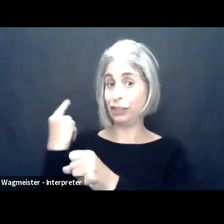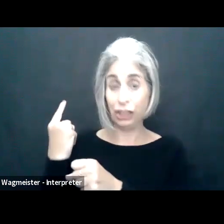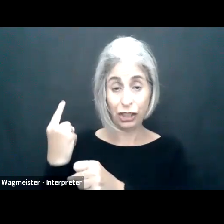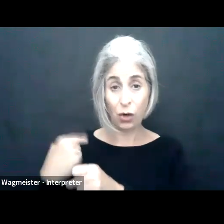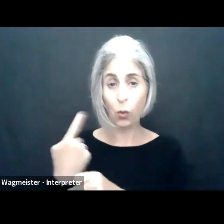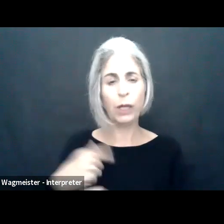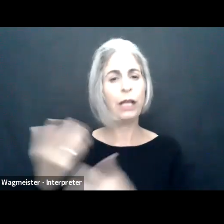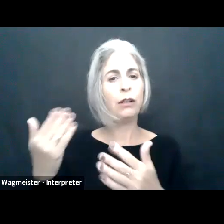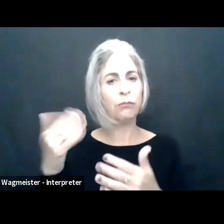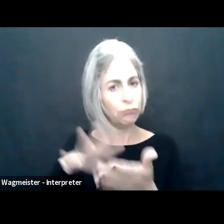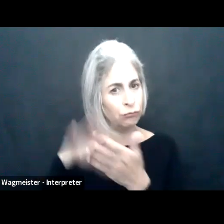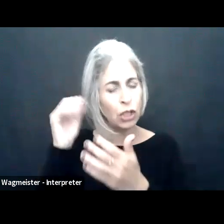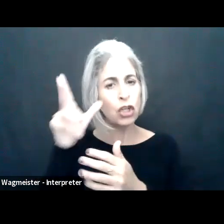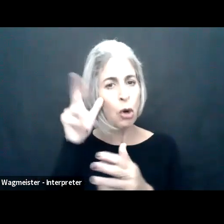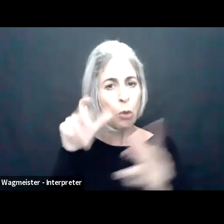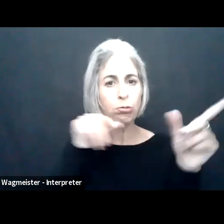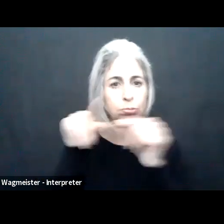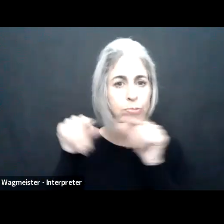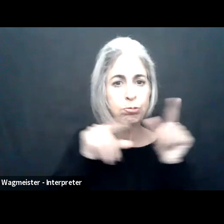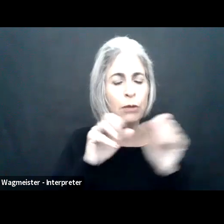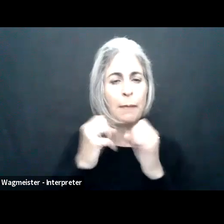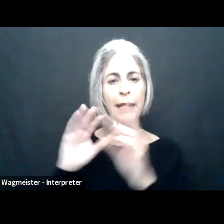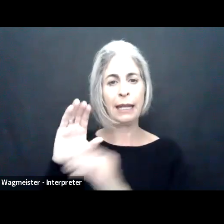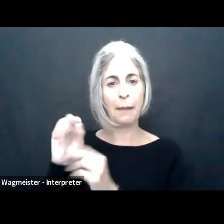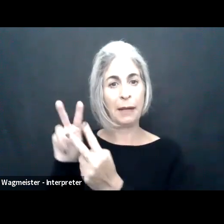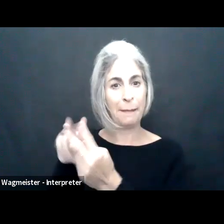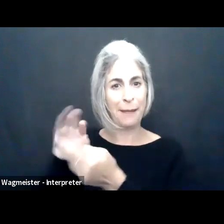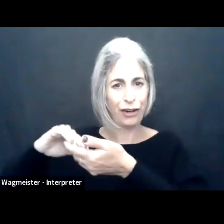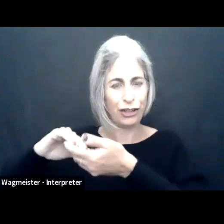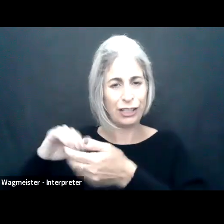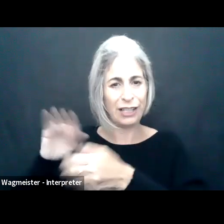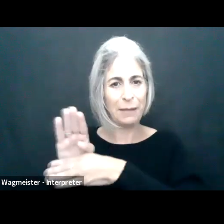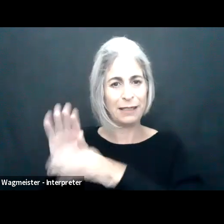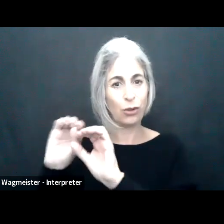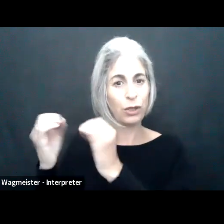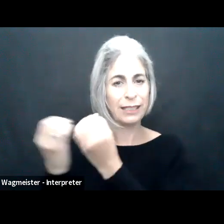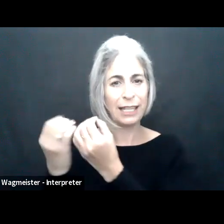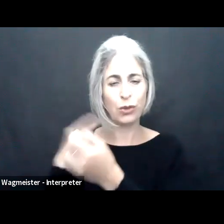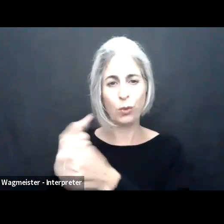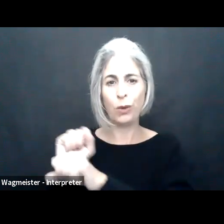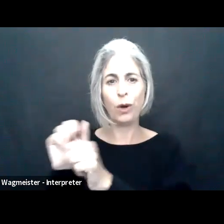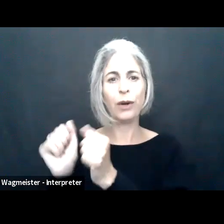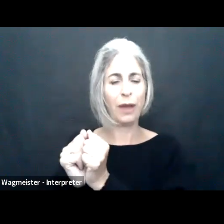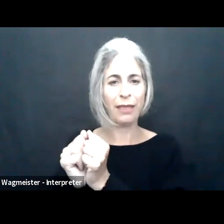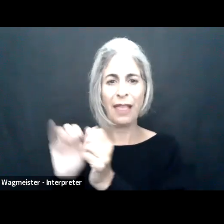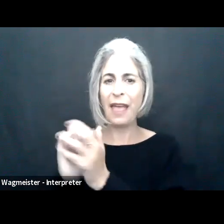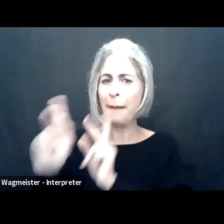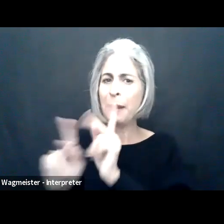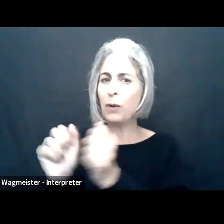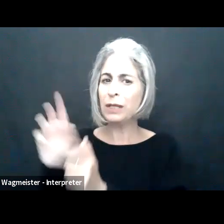employment opportunities for people with disabilities. Anecdotally a year ago we heard from many of our company partners, business